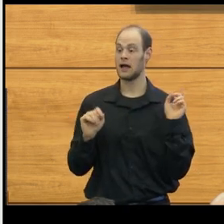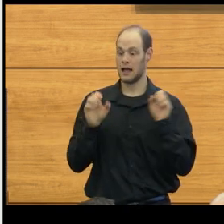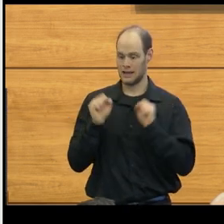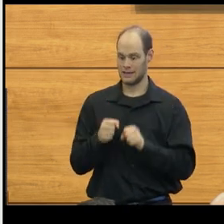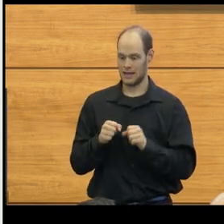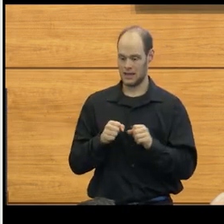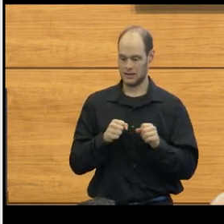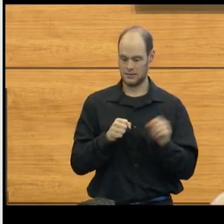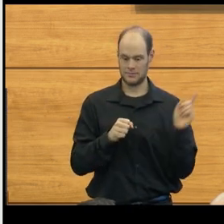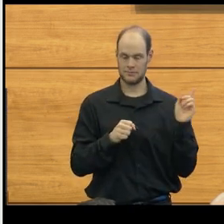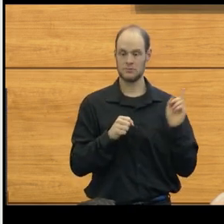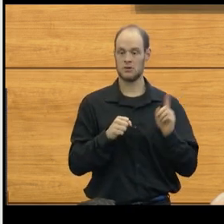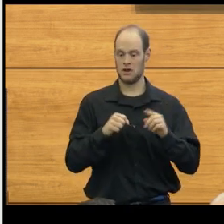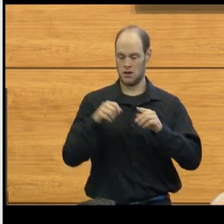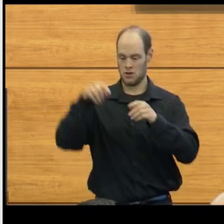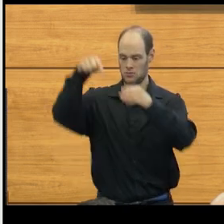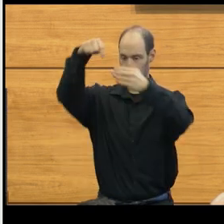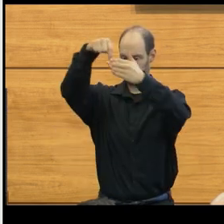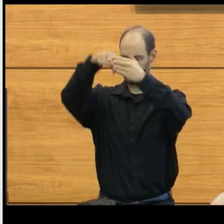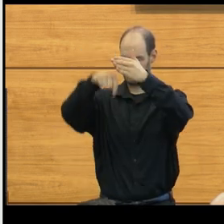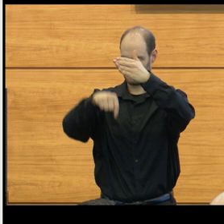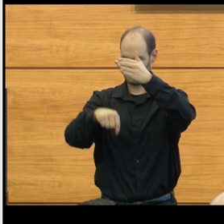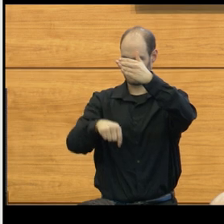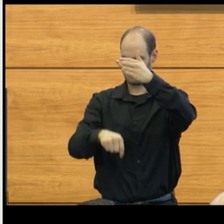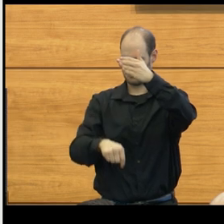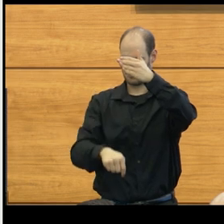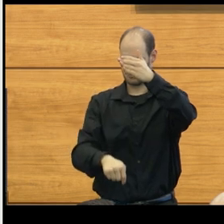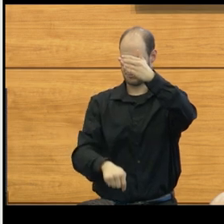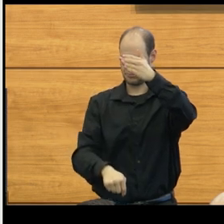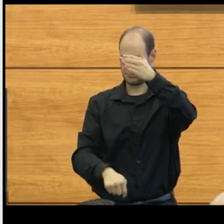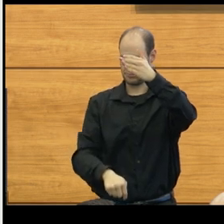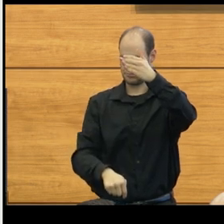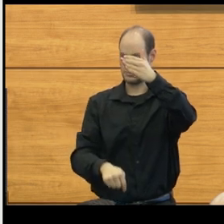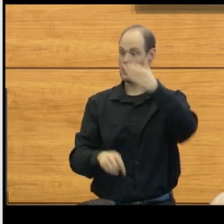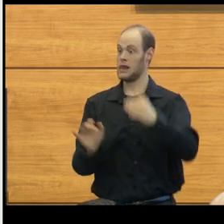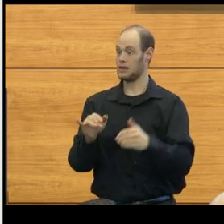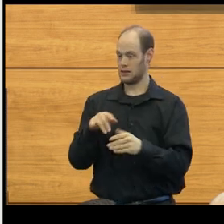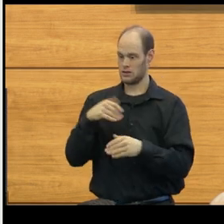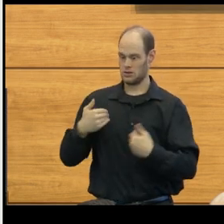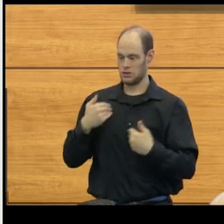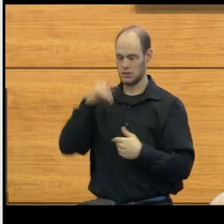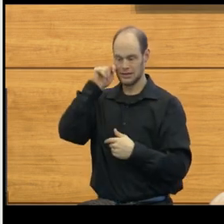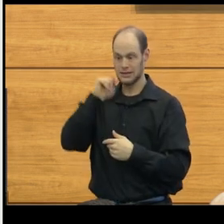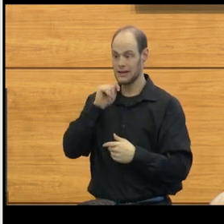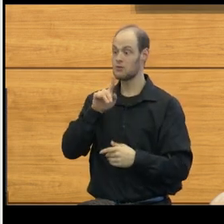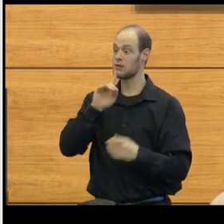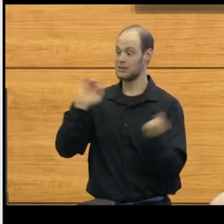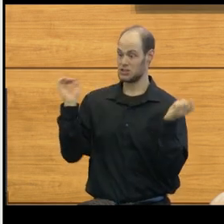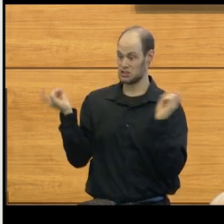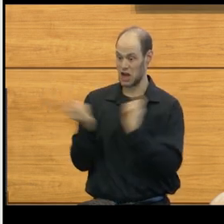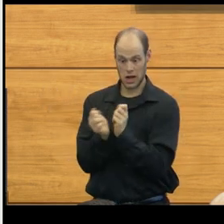all the way down at the points that one is a young teenager, and in fact they change over age.